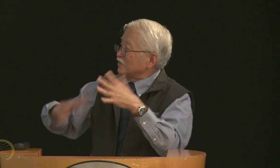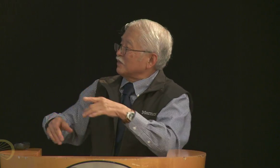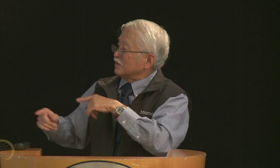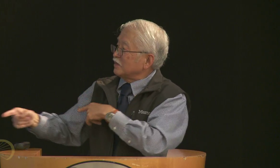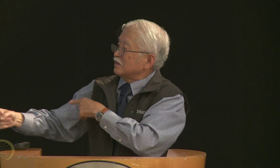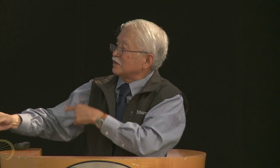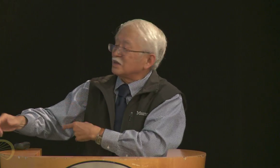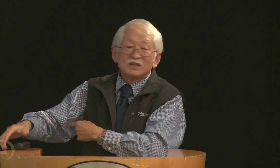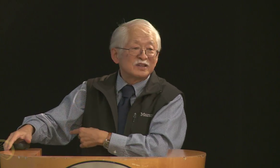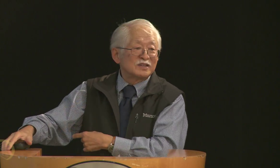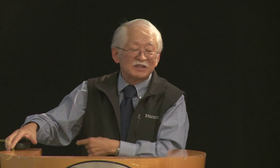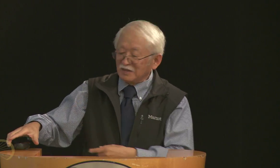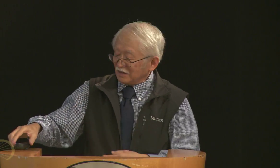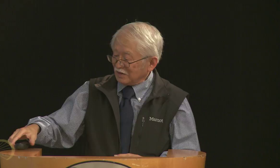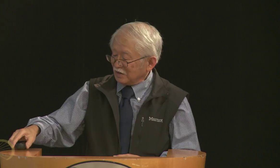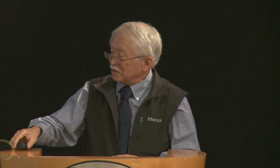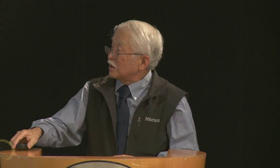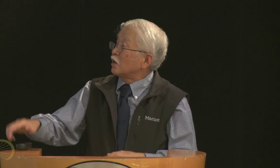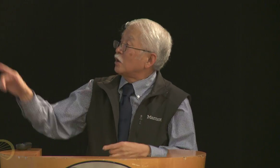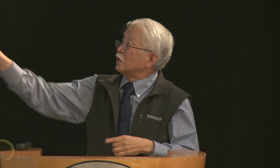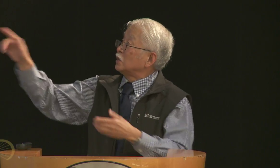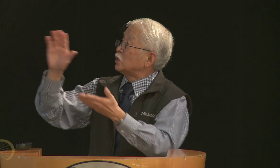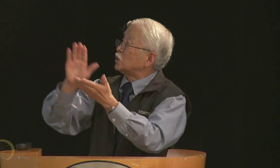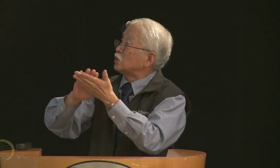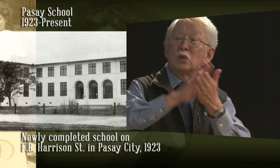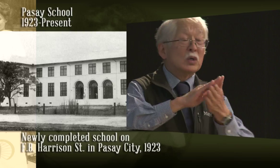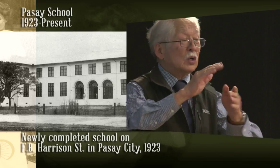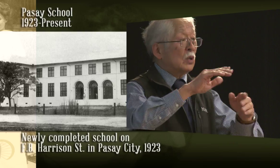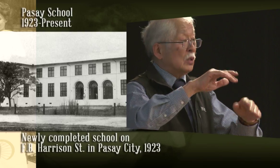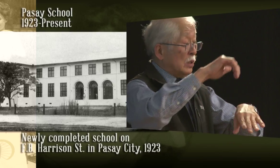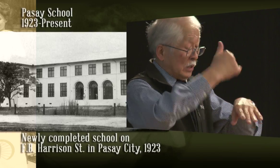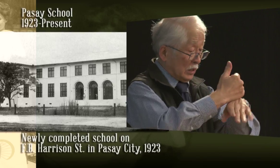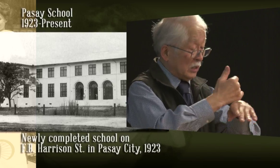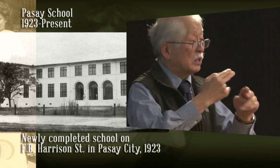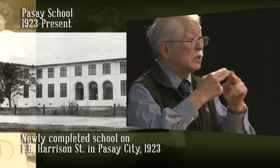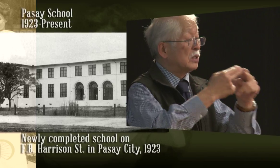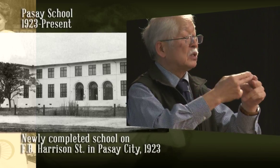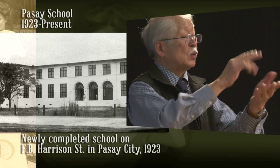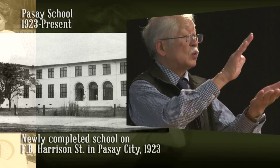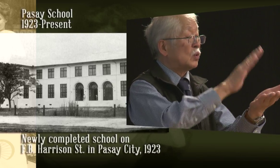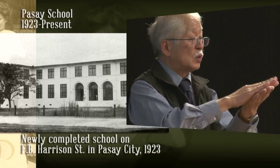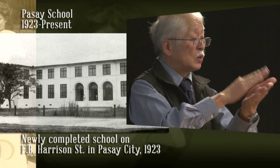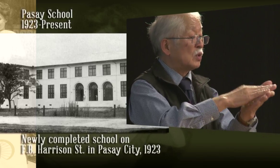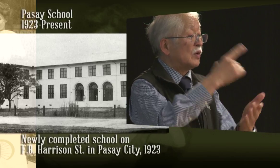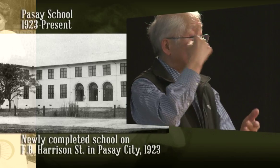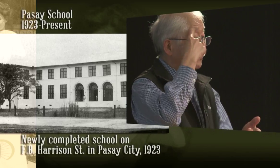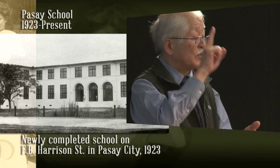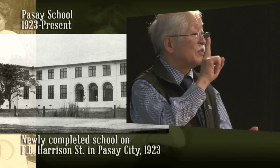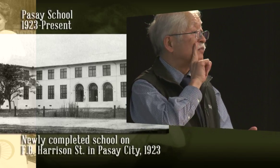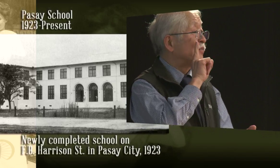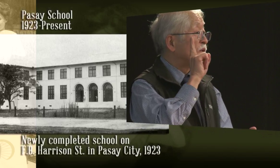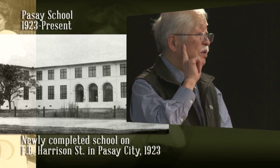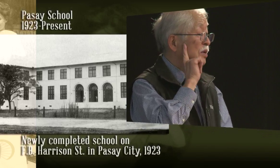just barely co-- finished being constructed, she stood there for a picture, they soon opened their doors, and it was called the